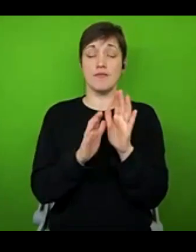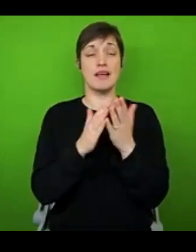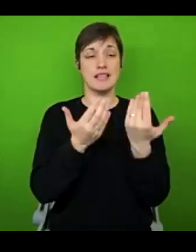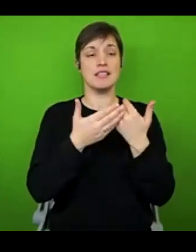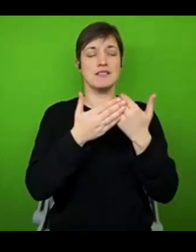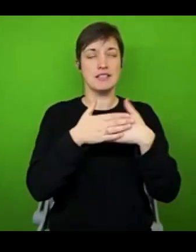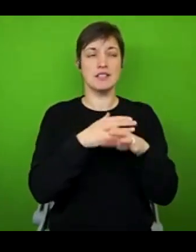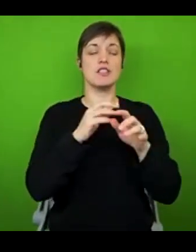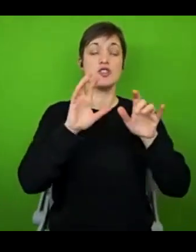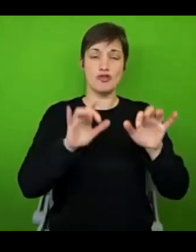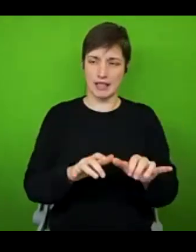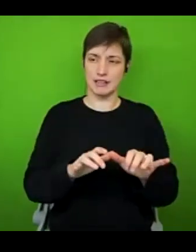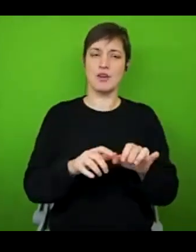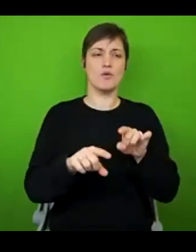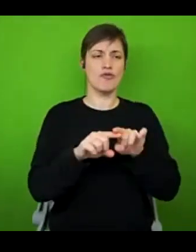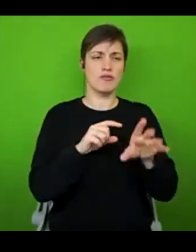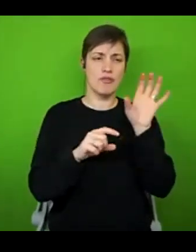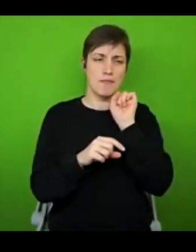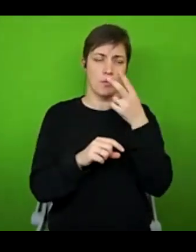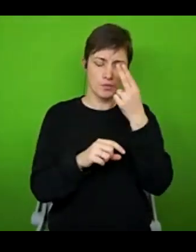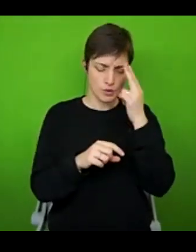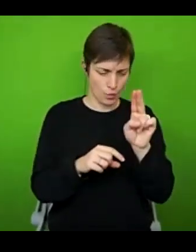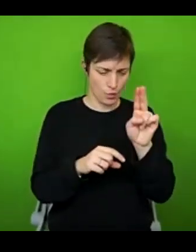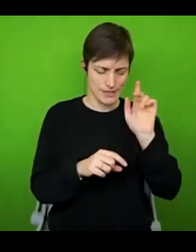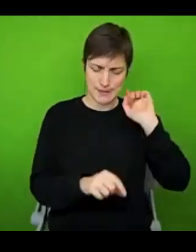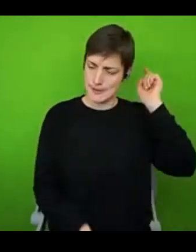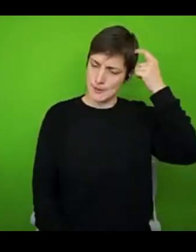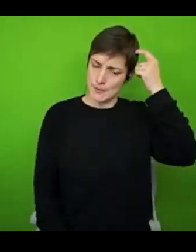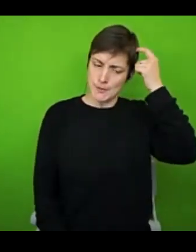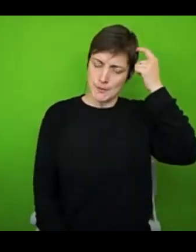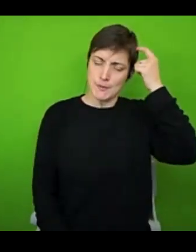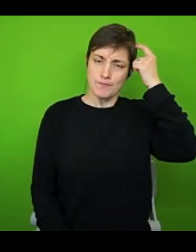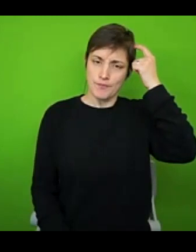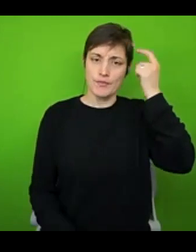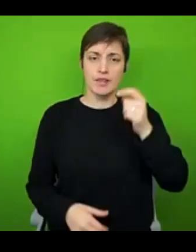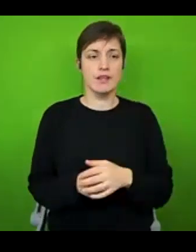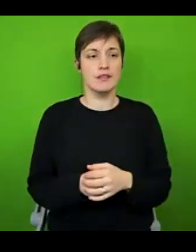like that was in the back of my mind and I just couldn't remember what it was. There's also a great person and I